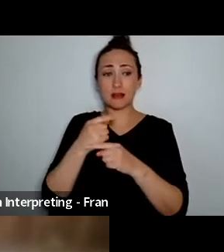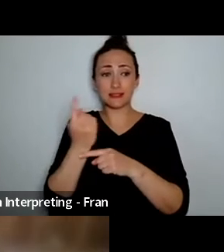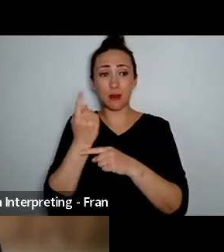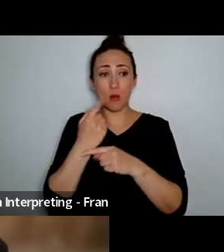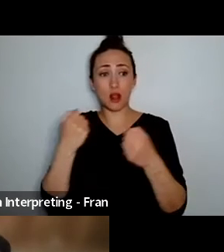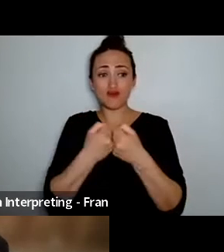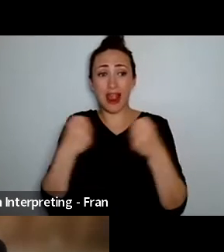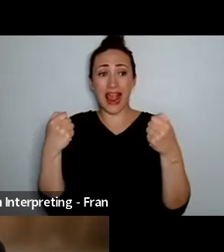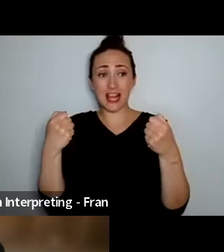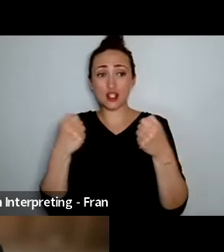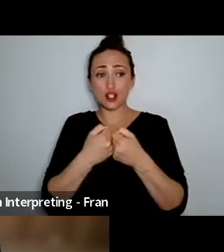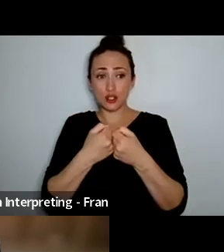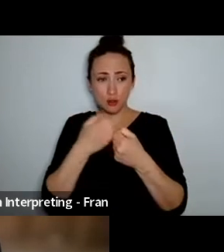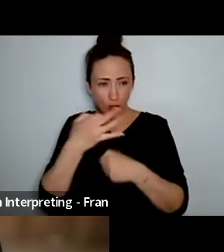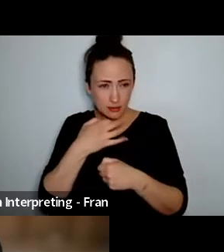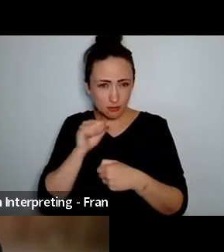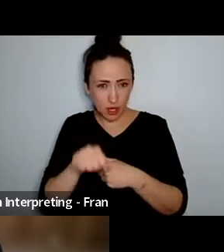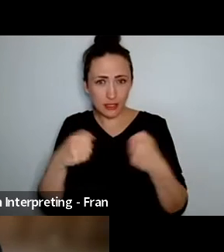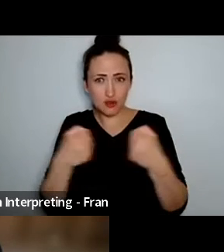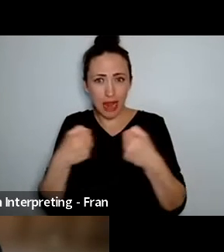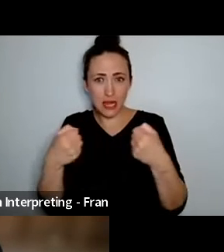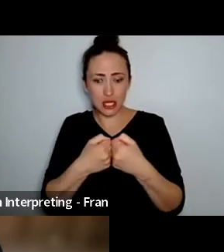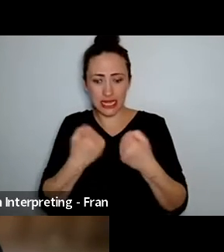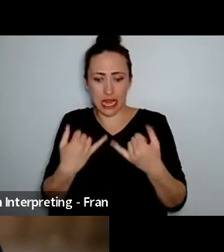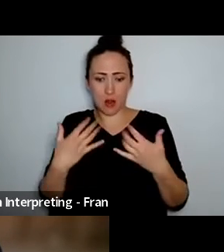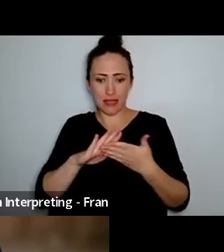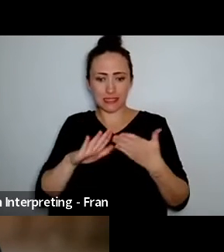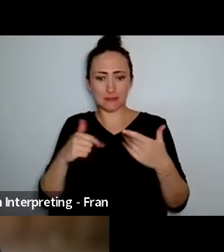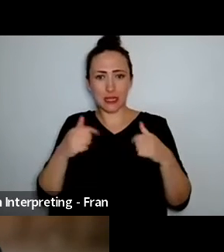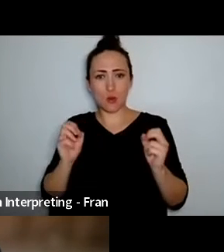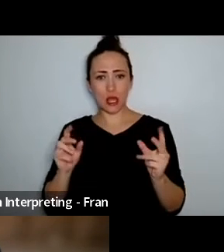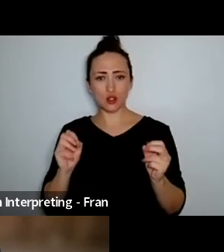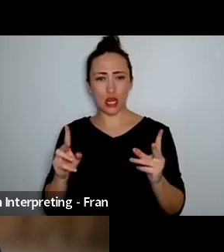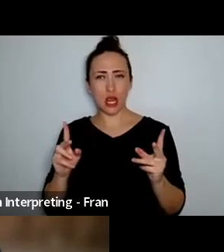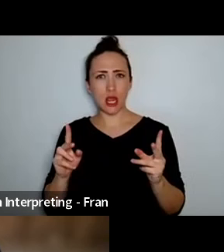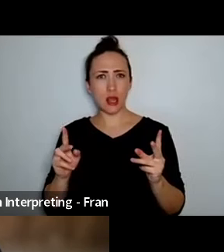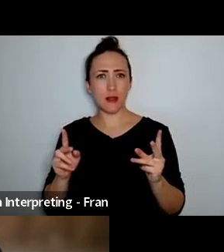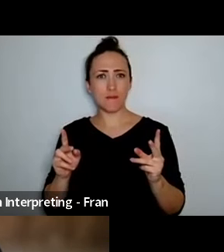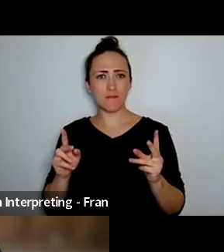I believe that's the question um I'm still I'm still Marc I think